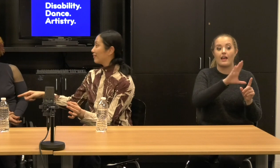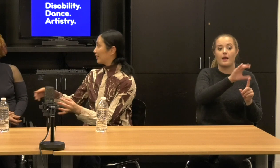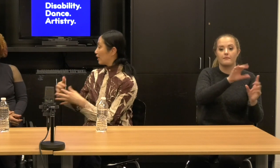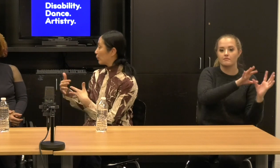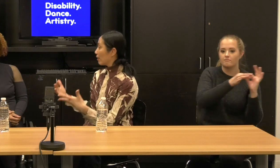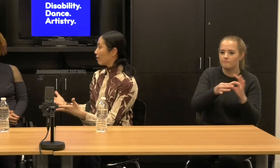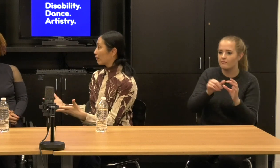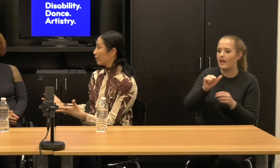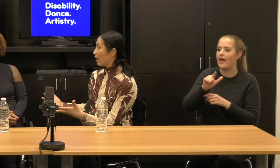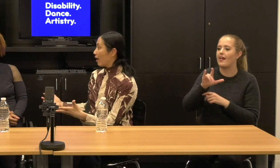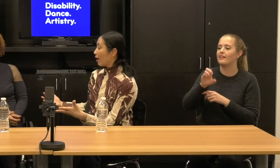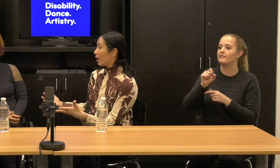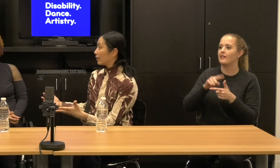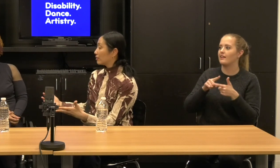And then here we are.